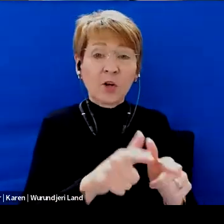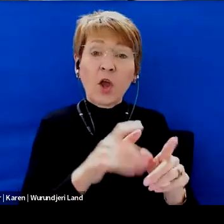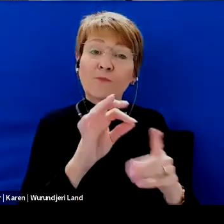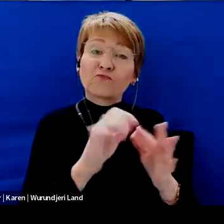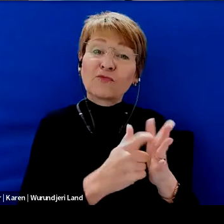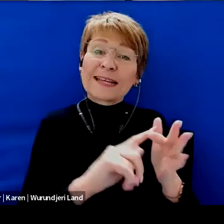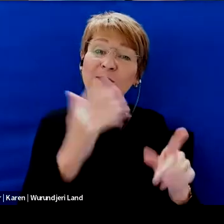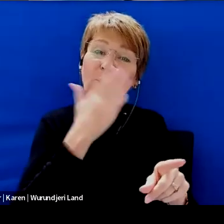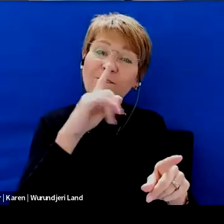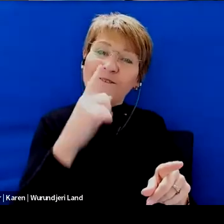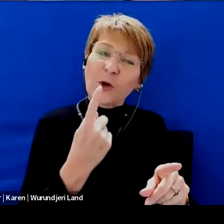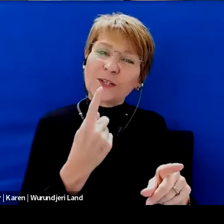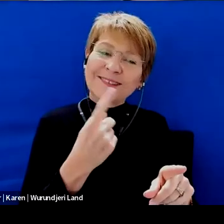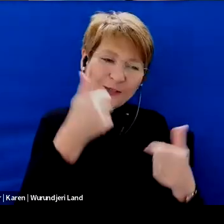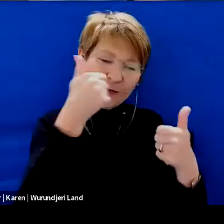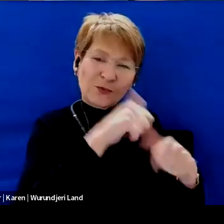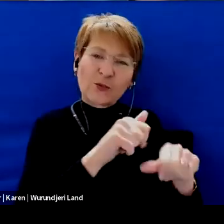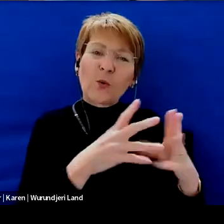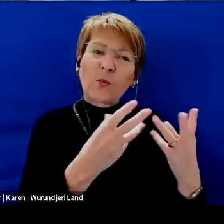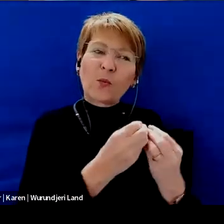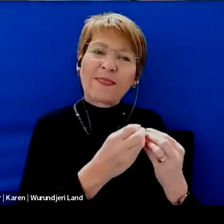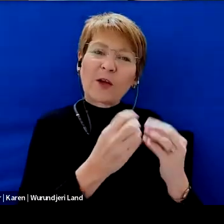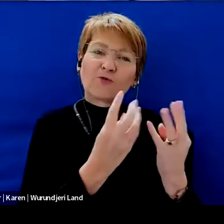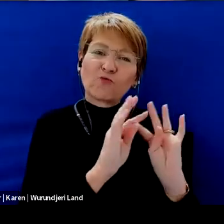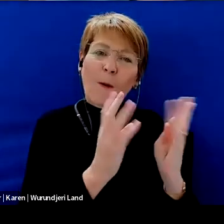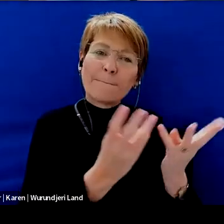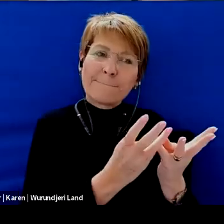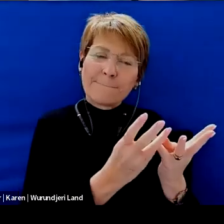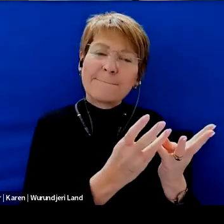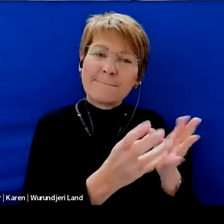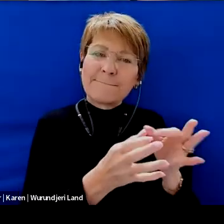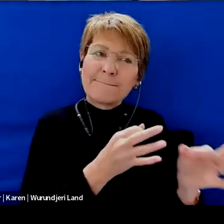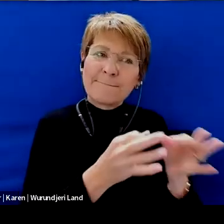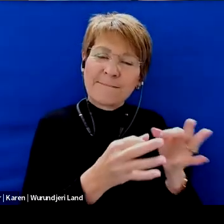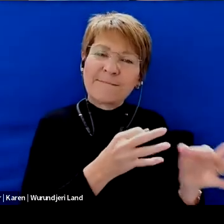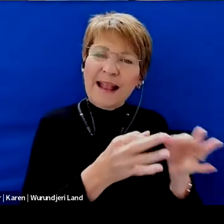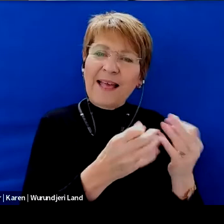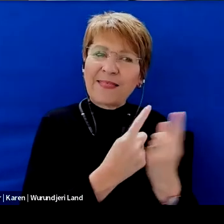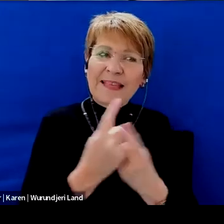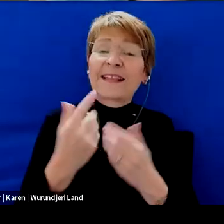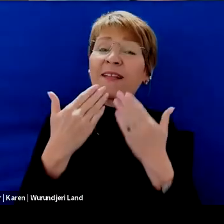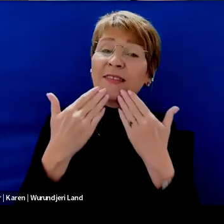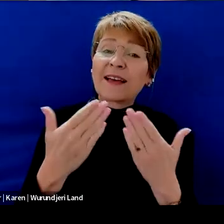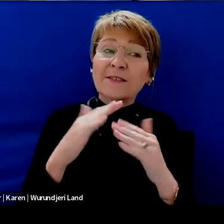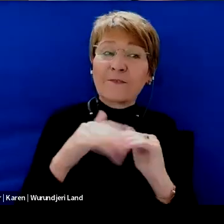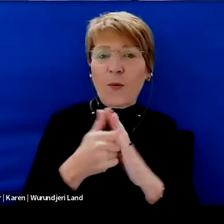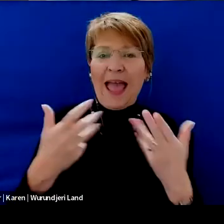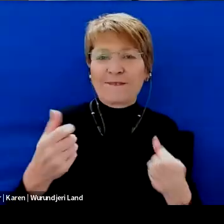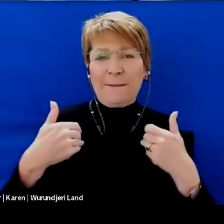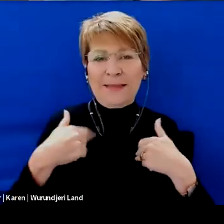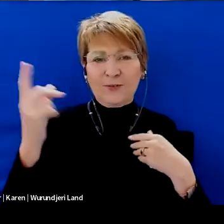you can get used to being in the great and doing planted things, great things. Thanks for having me today.